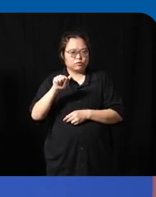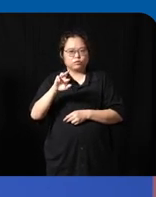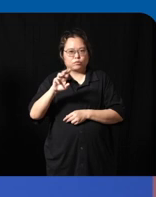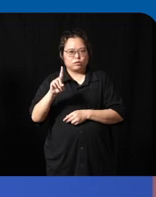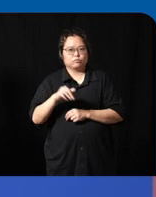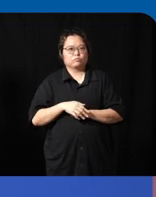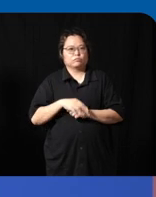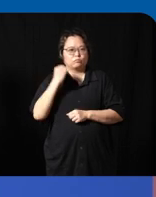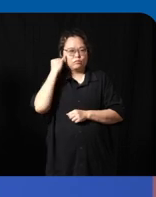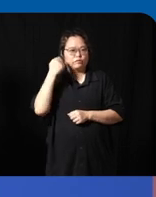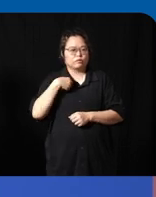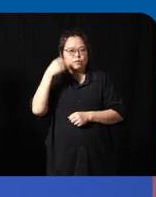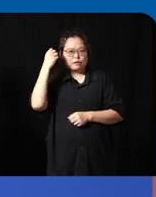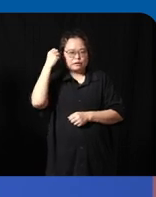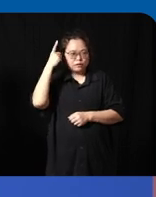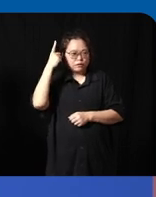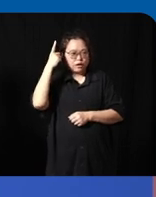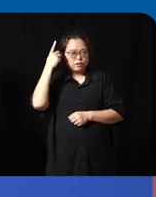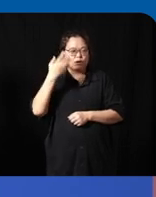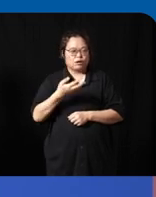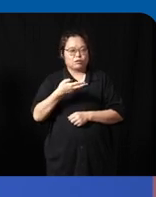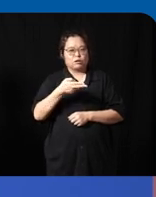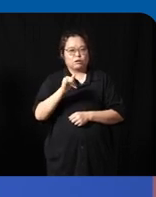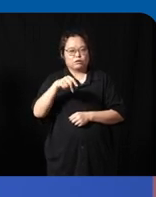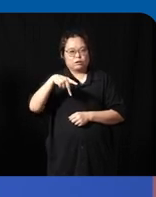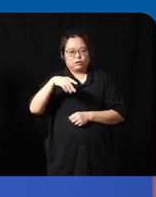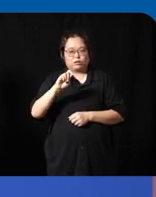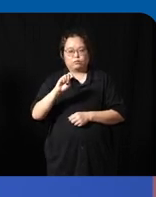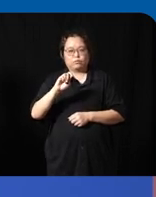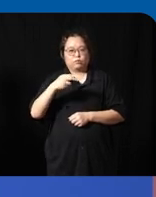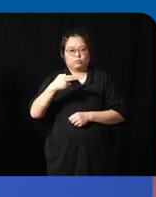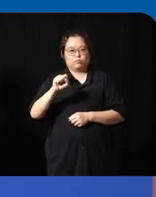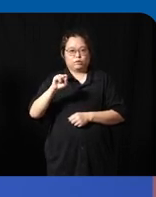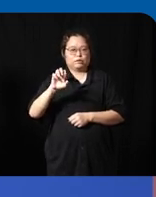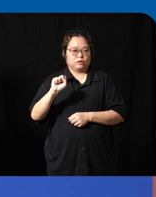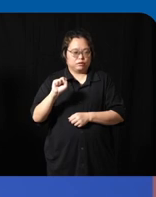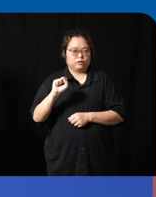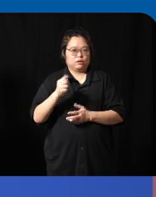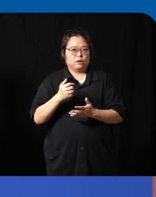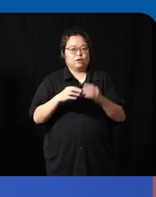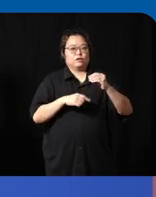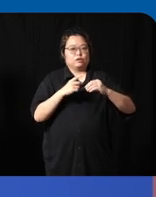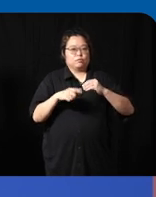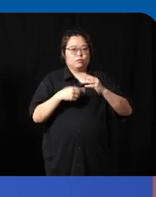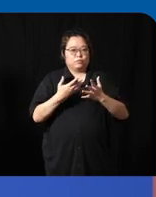and proposition about the being disability Innovative rather than assessive technology